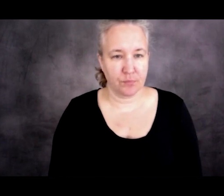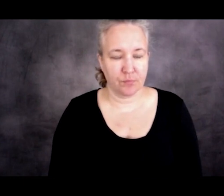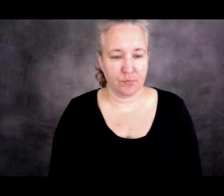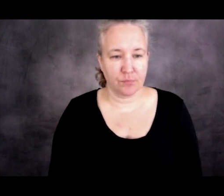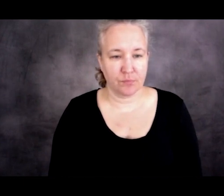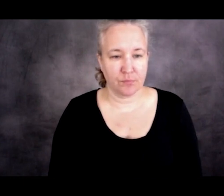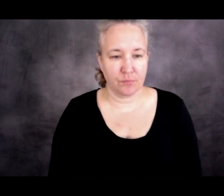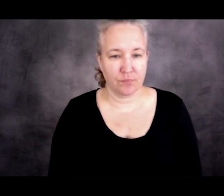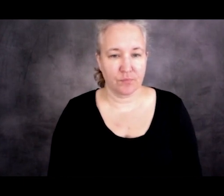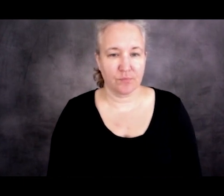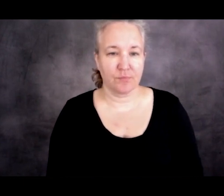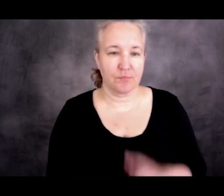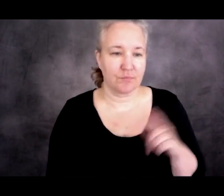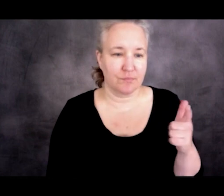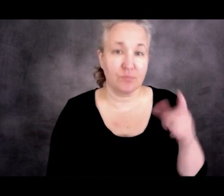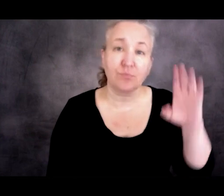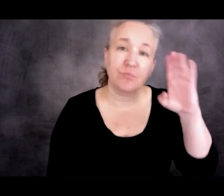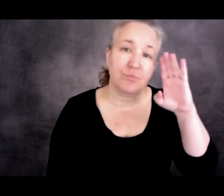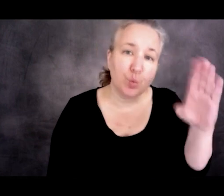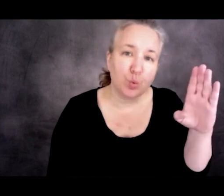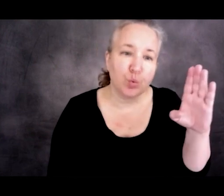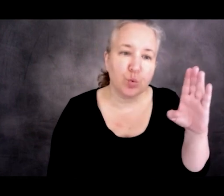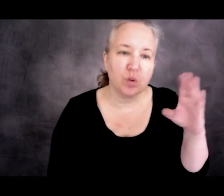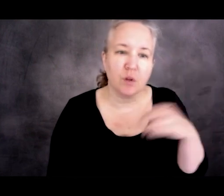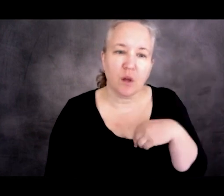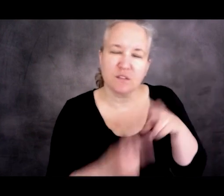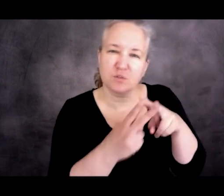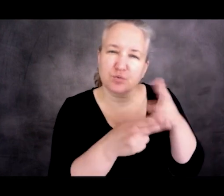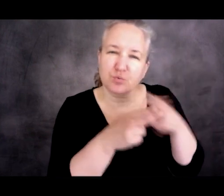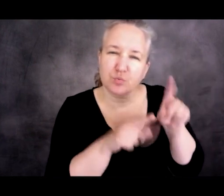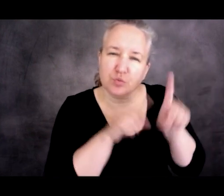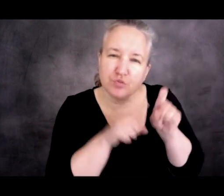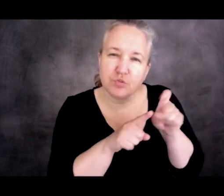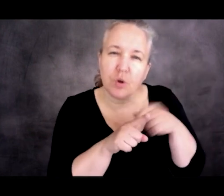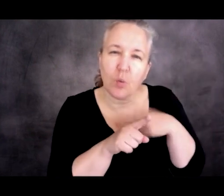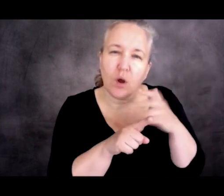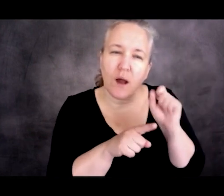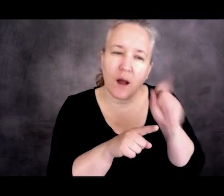Hello. I had a couple of short questions. I wanted to ask about if there are examples